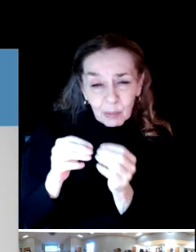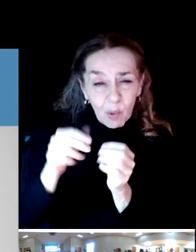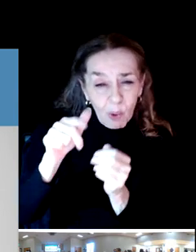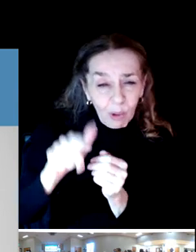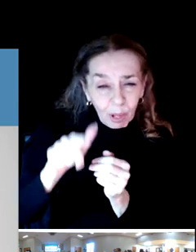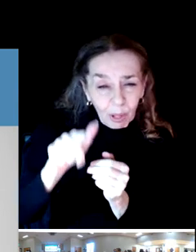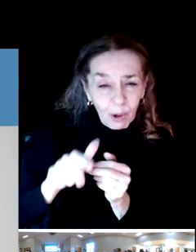but nothing to be concerned about.